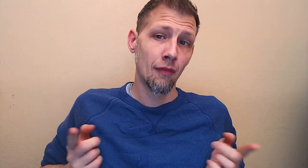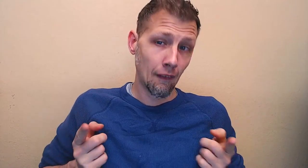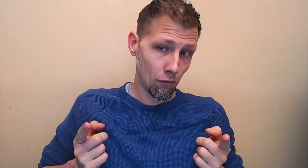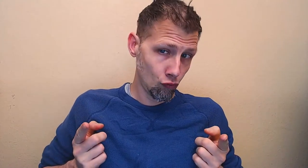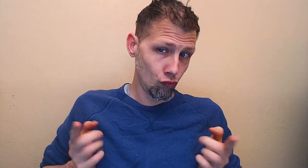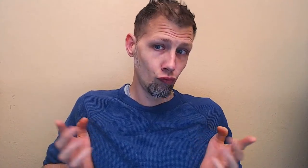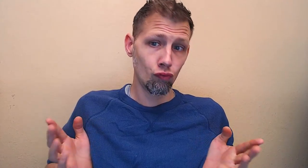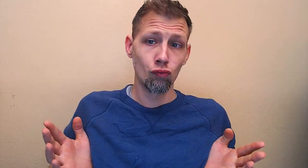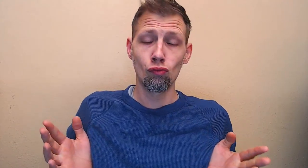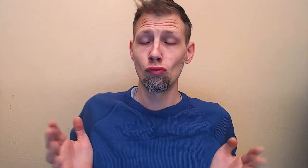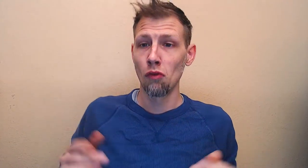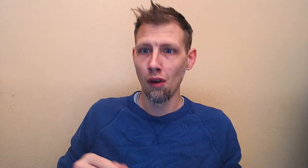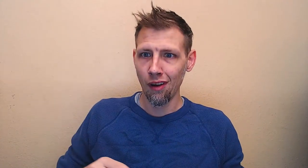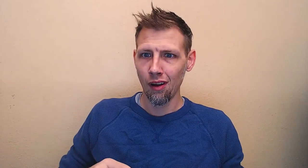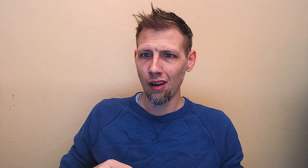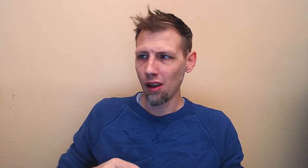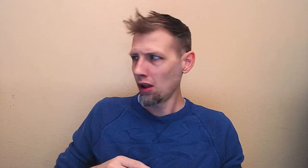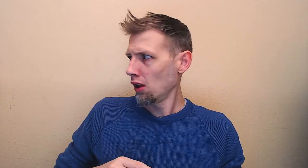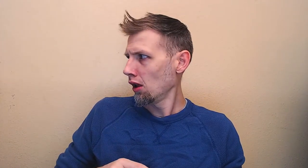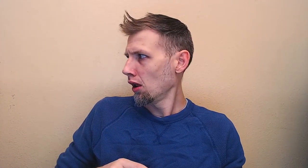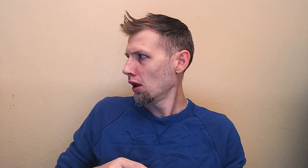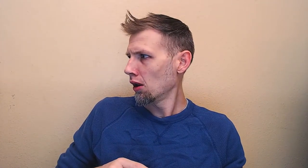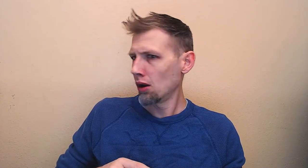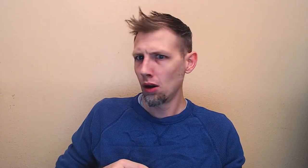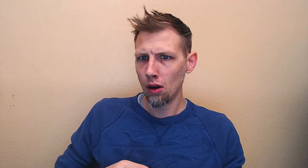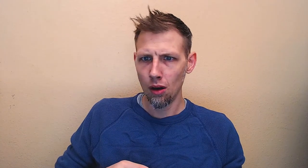...for you... (a glissando)